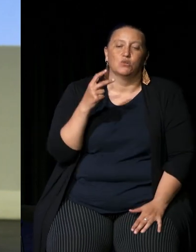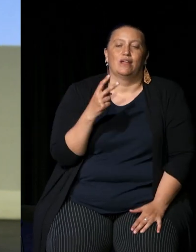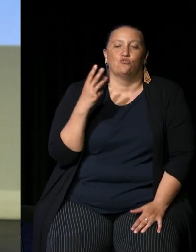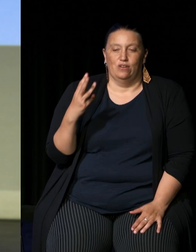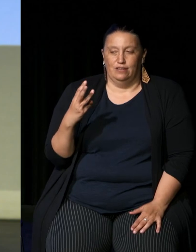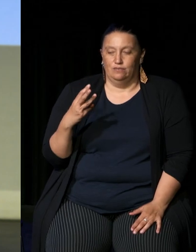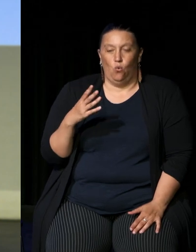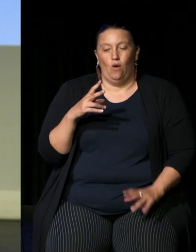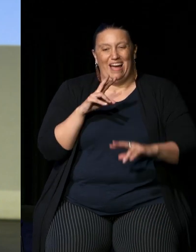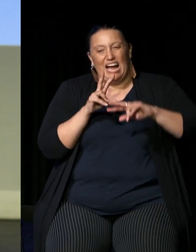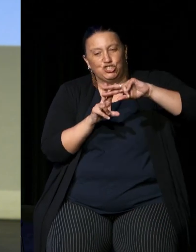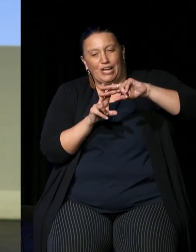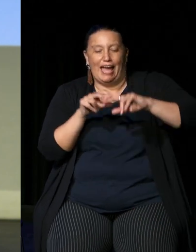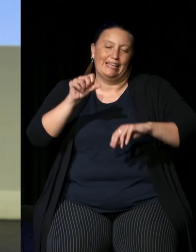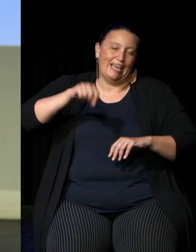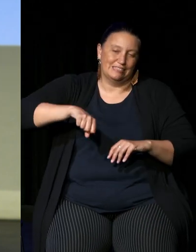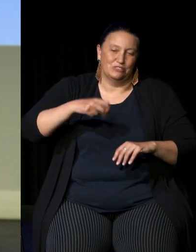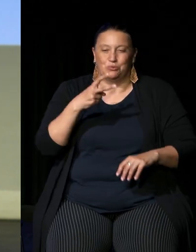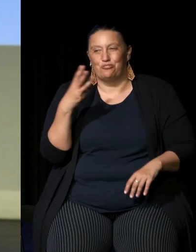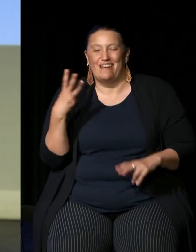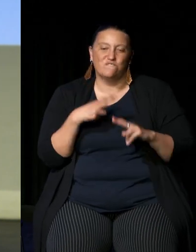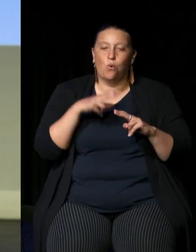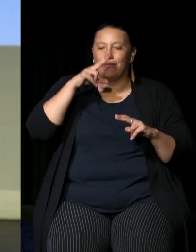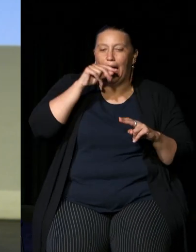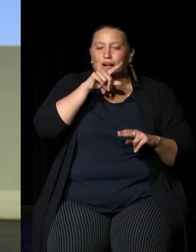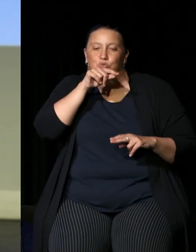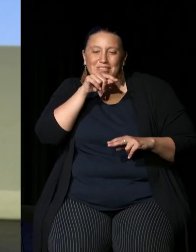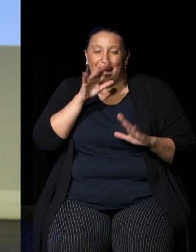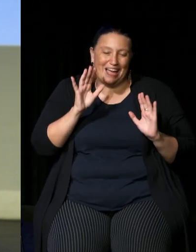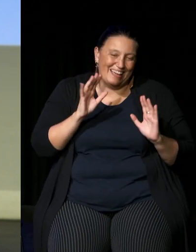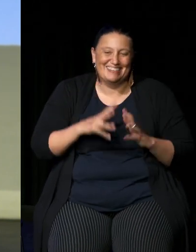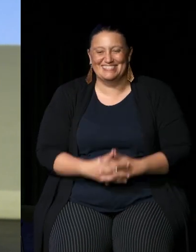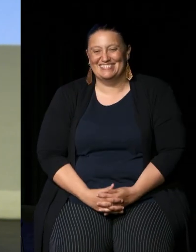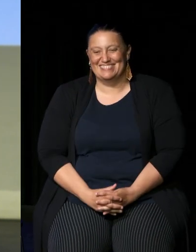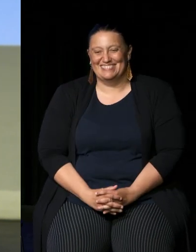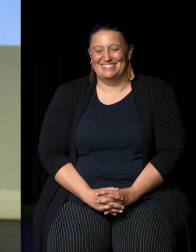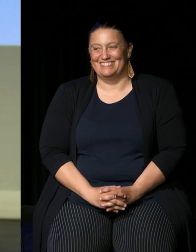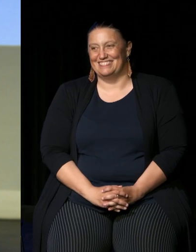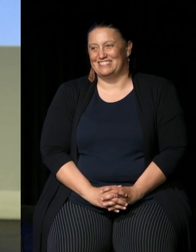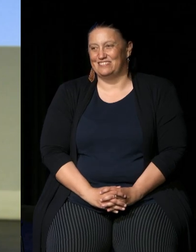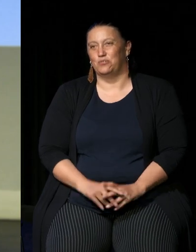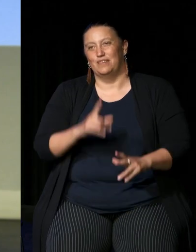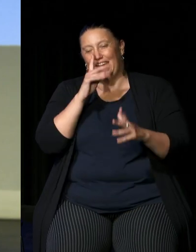or hashtag yes23 for Twitter so you can sign up you can get more information you